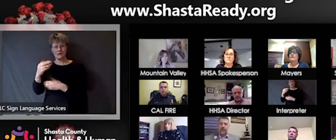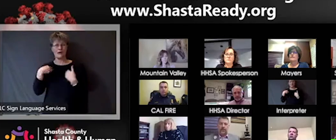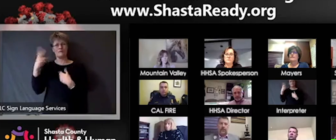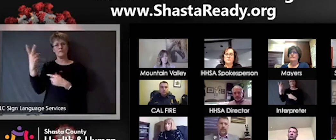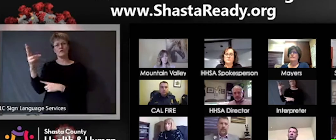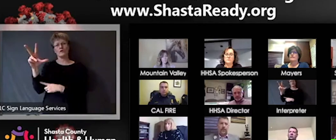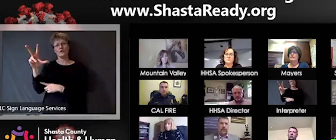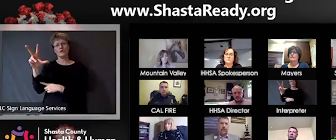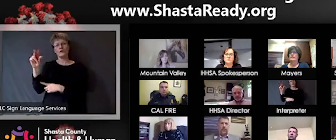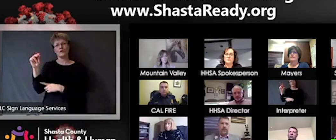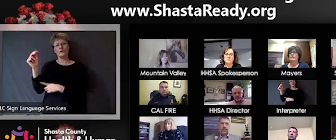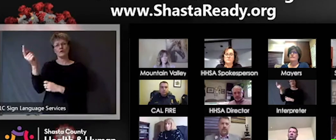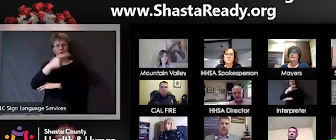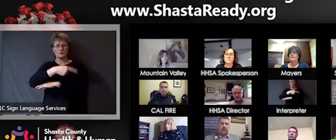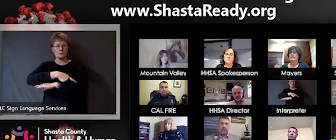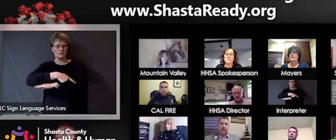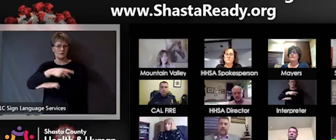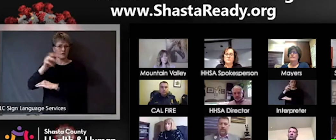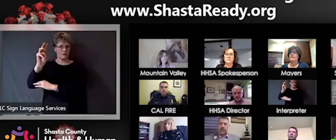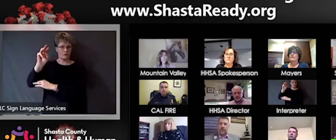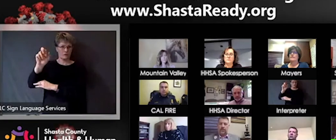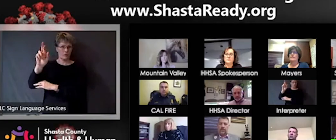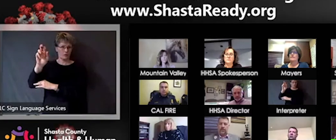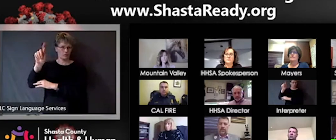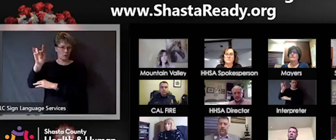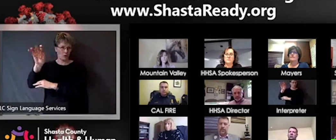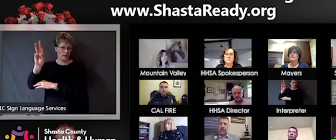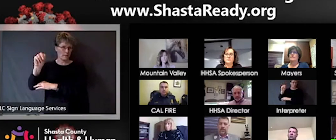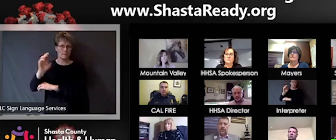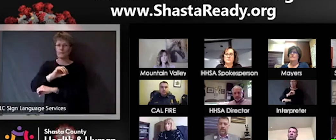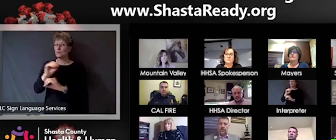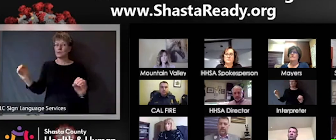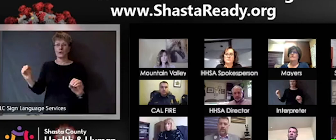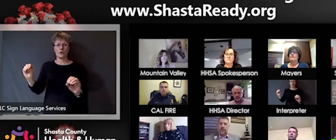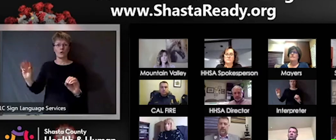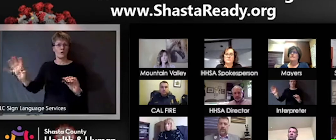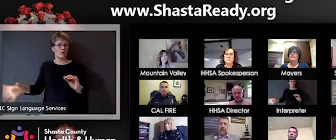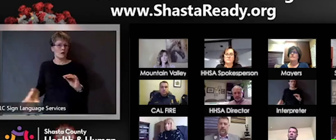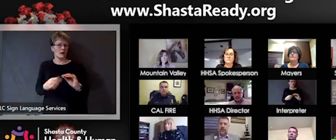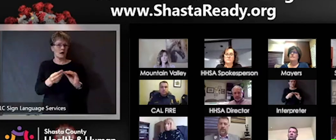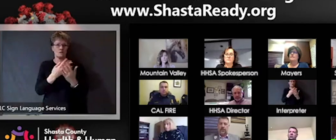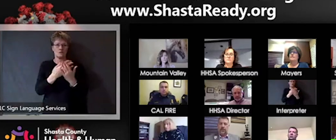new inmates so we have been tasked with holding on to those commits and we are